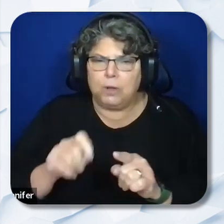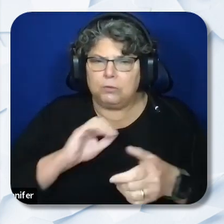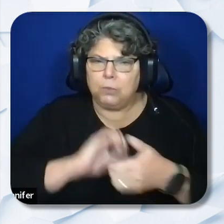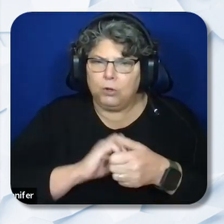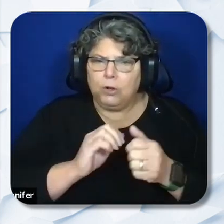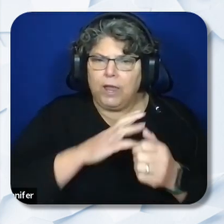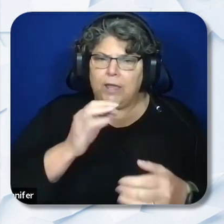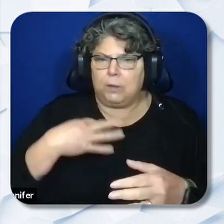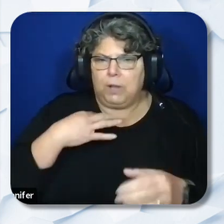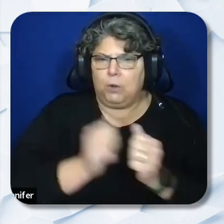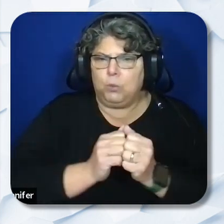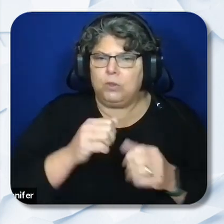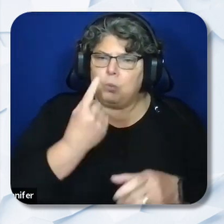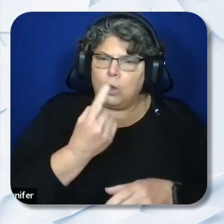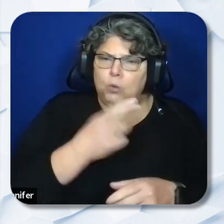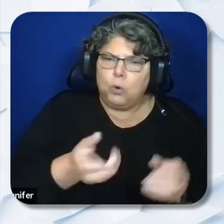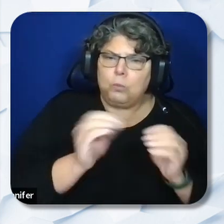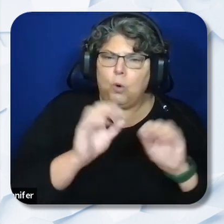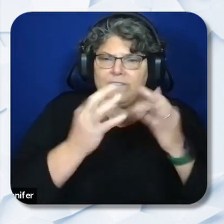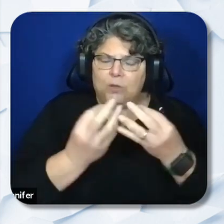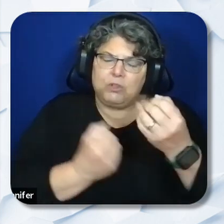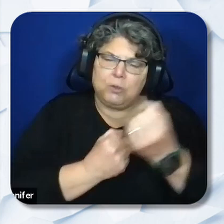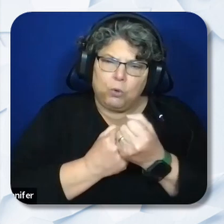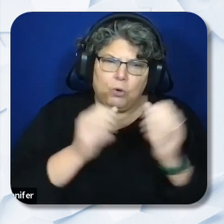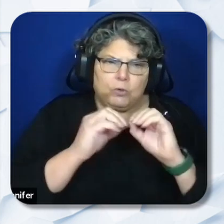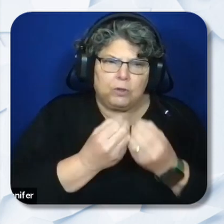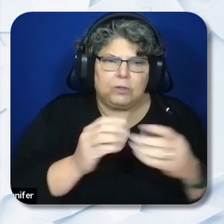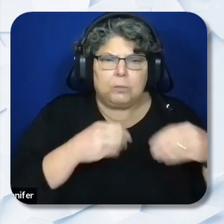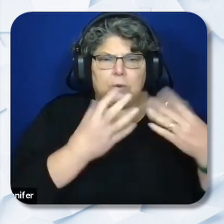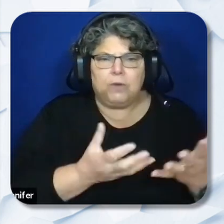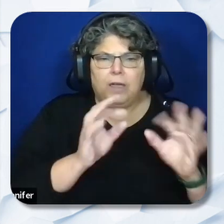support organizations that provide support for families of people with disabilities.